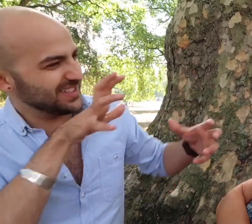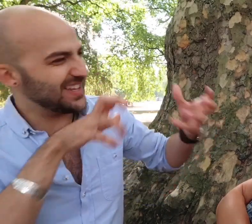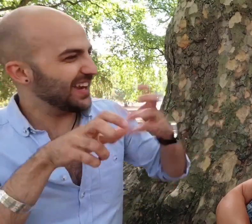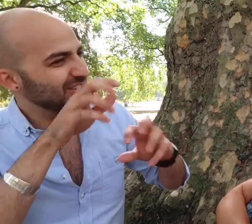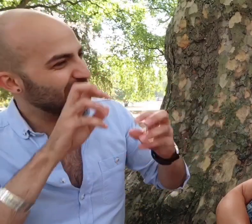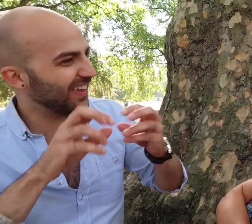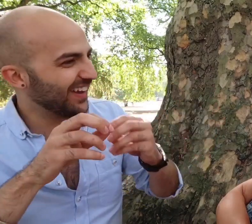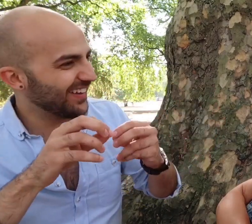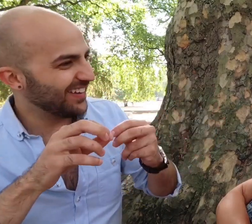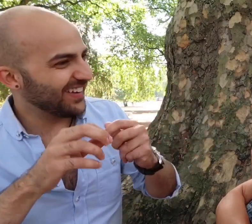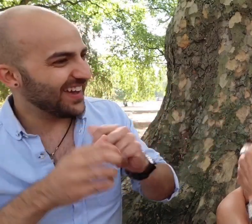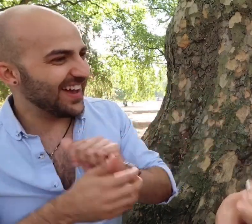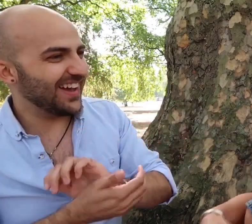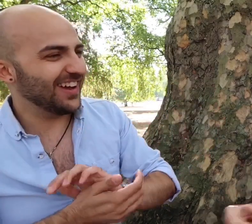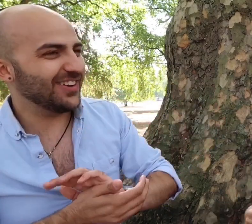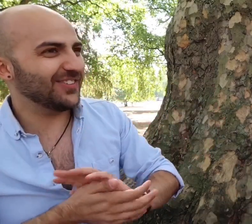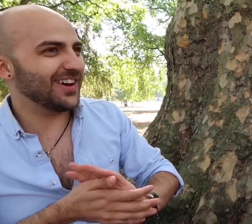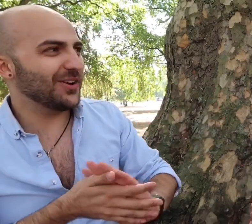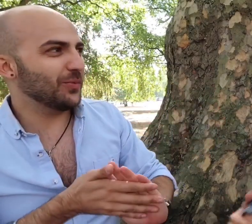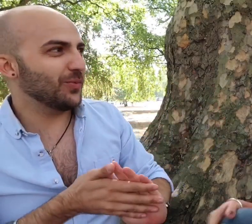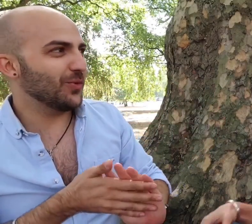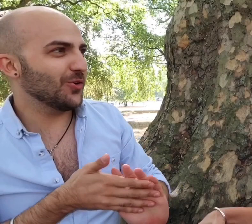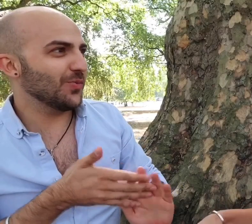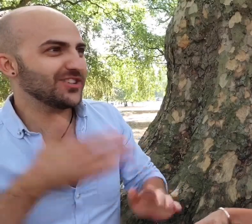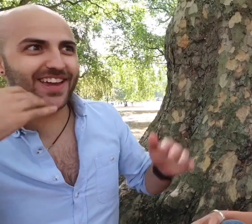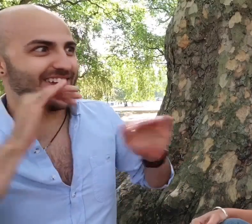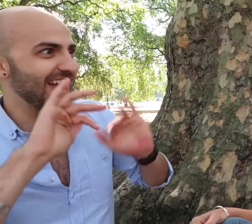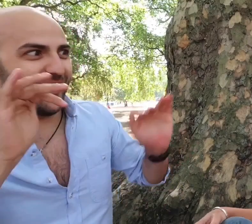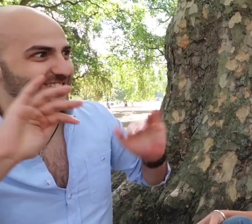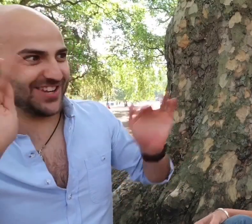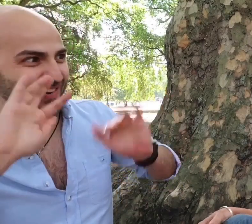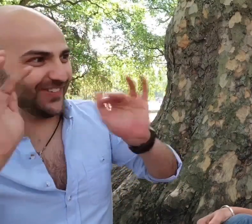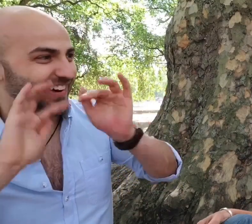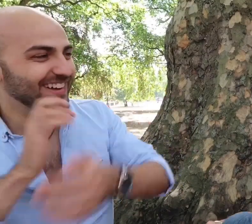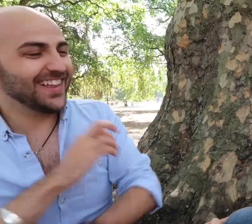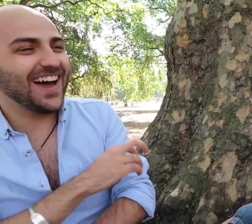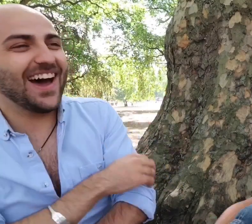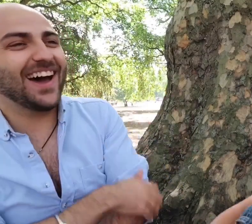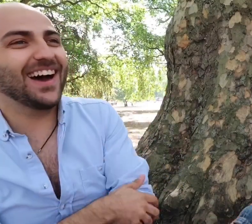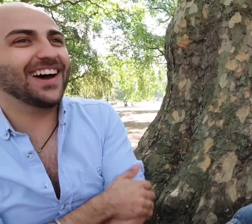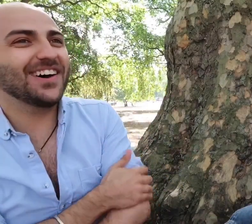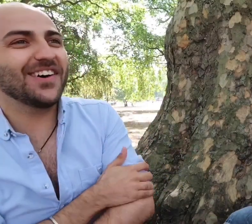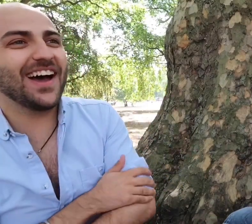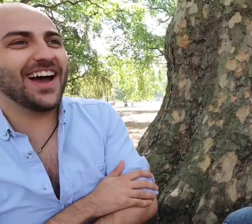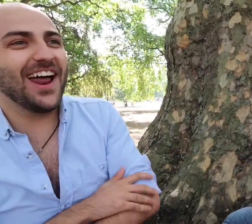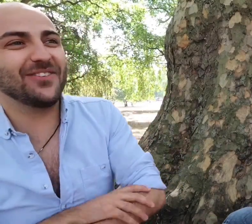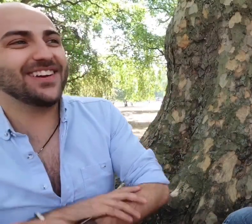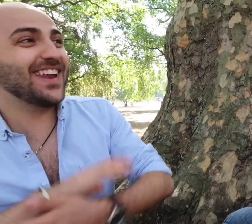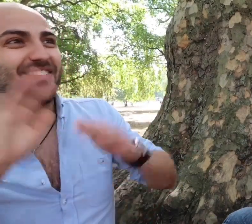understand each other. Wow that's amazing! Which I cannot do, I would never